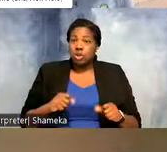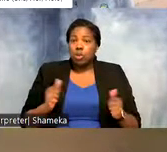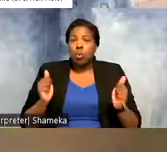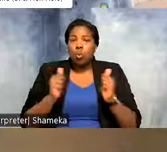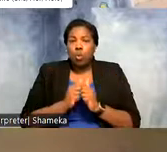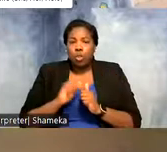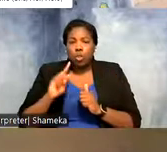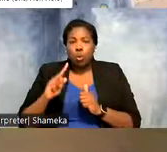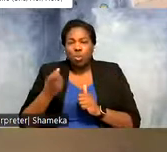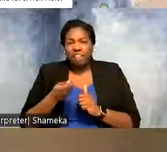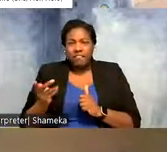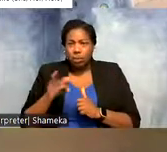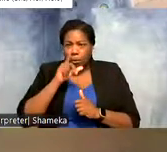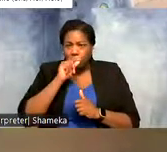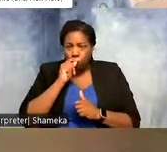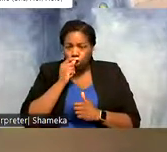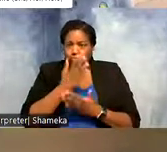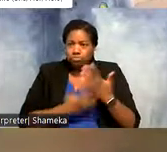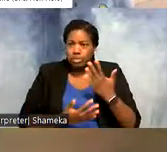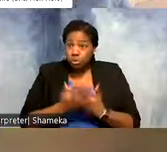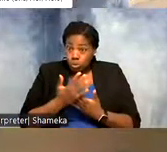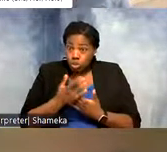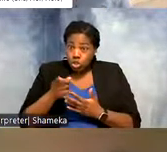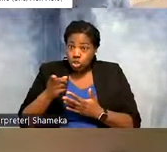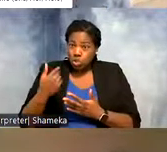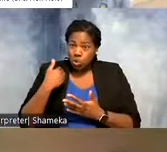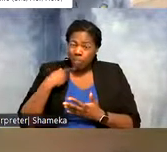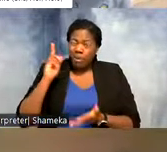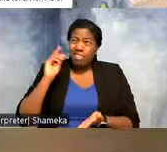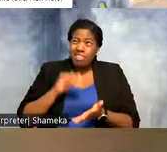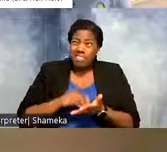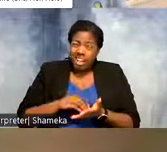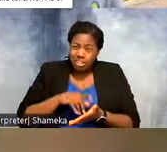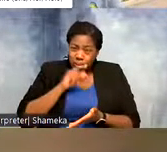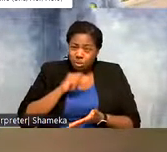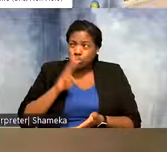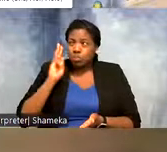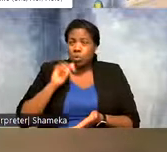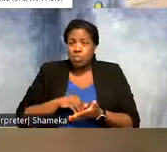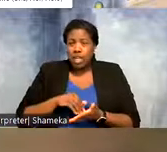few birds by hand but once you have a thousand birds or two thousand birds or or even if you